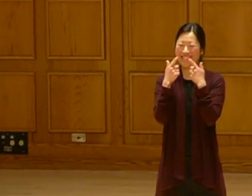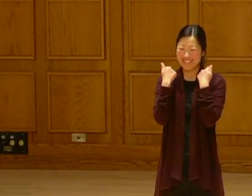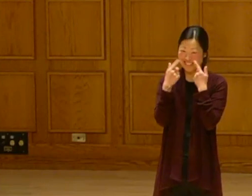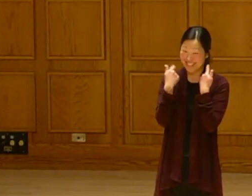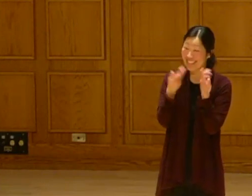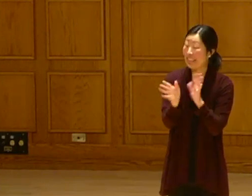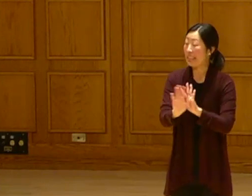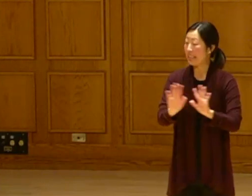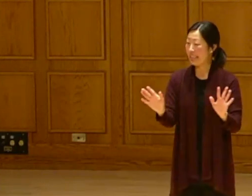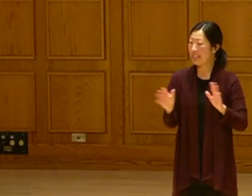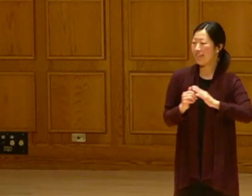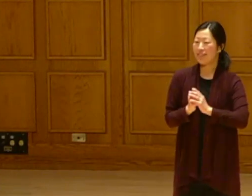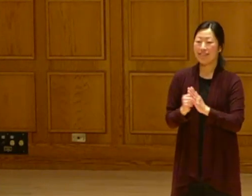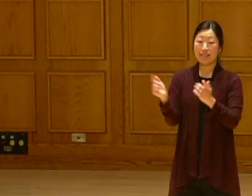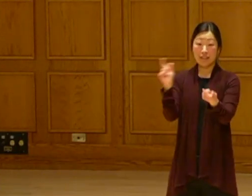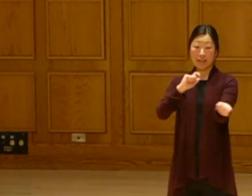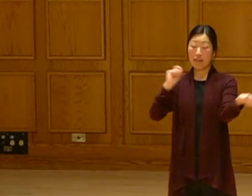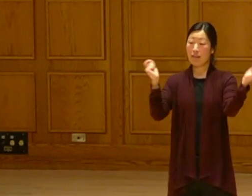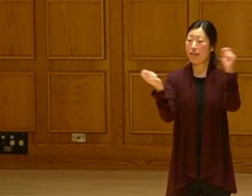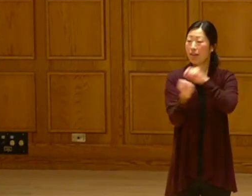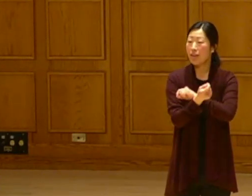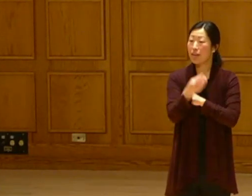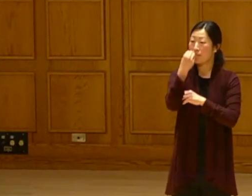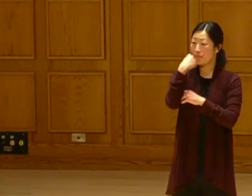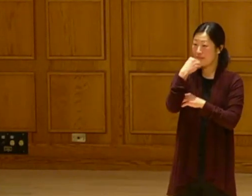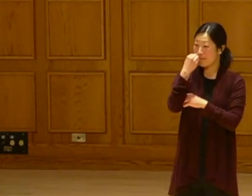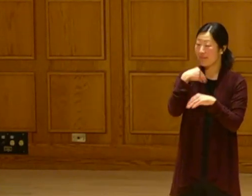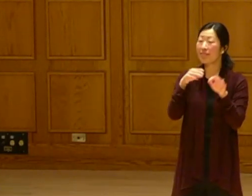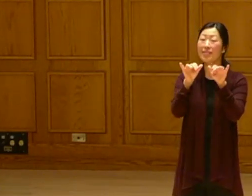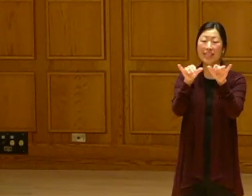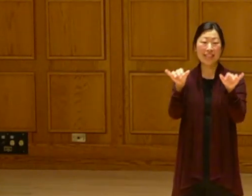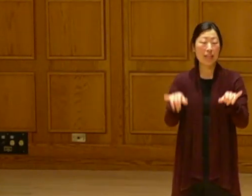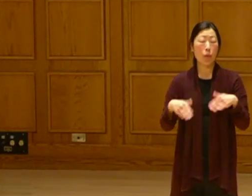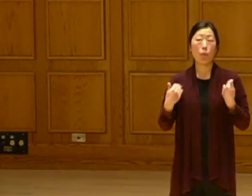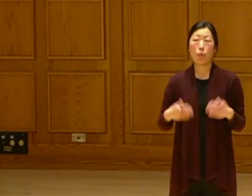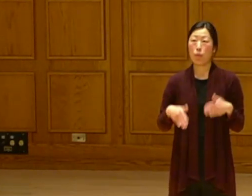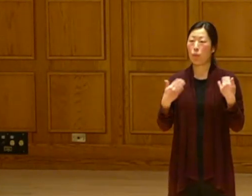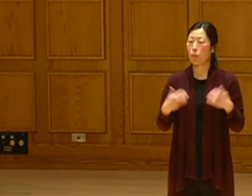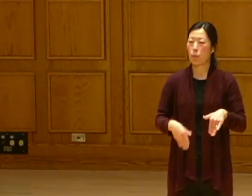Changing our food system is lot. It means so many different things to everybody in the room.